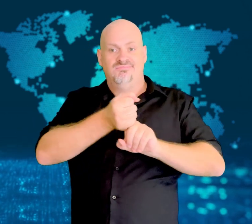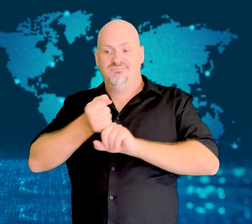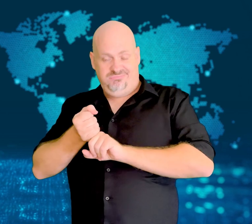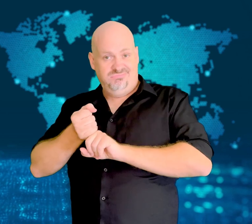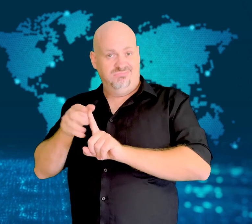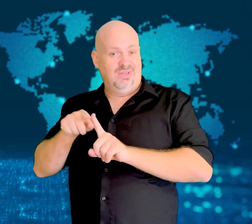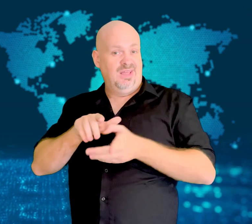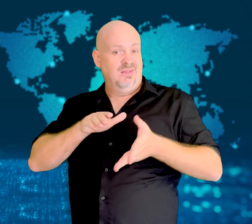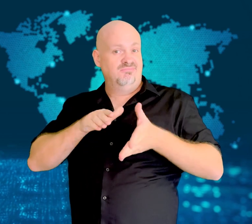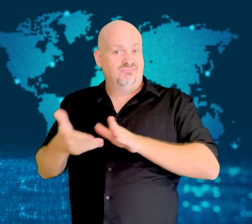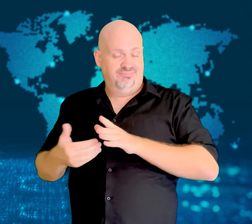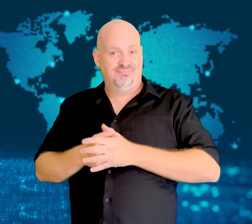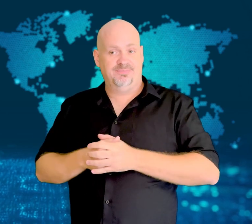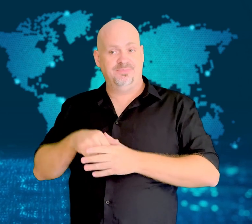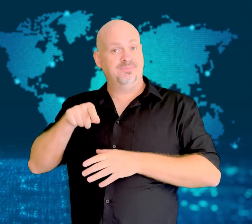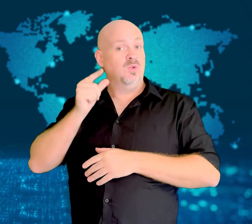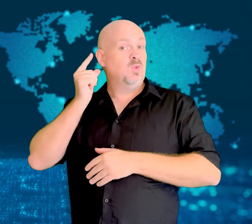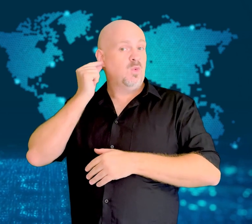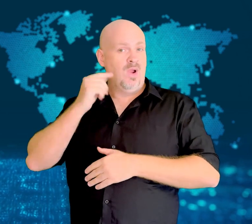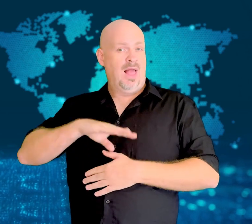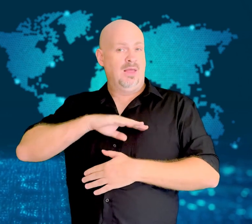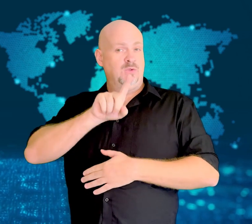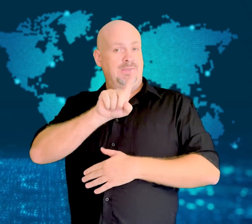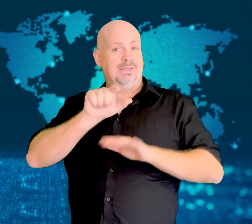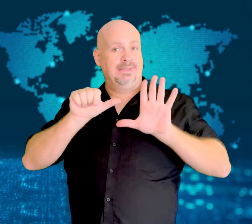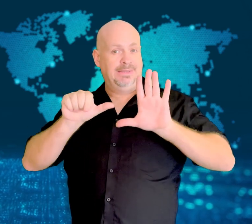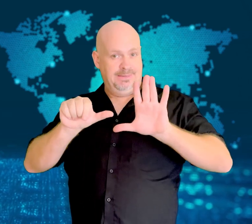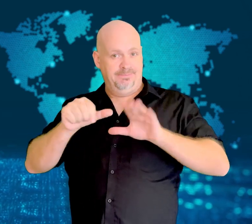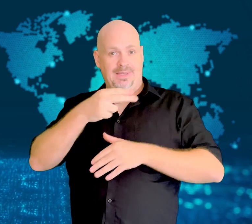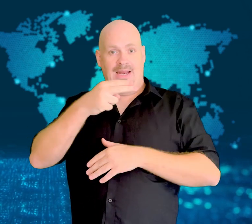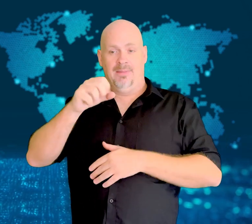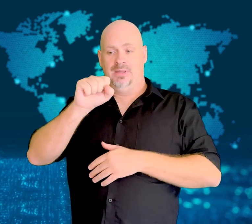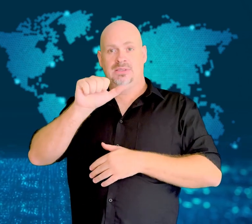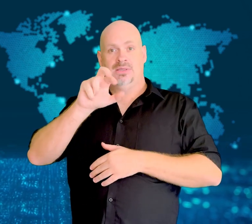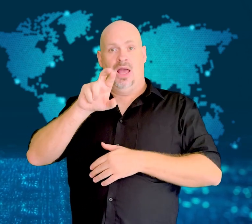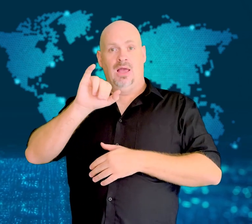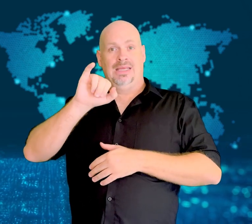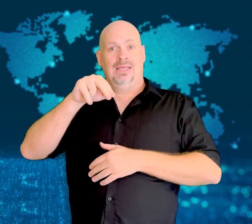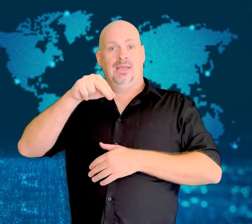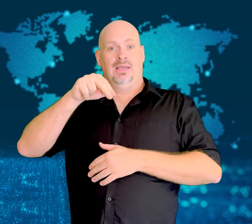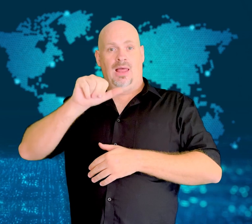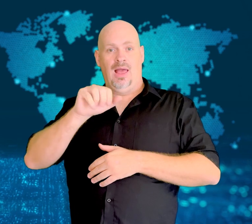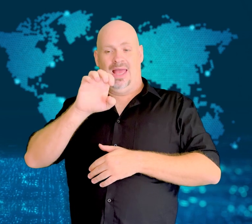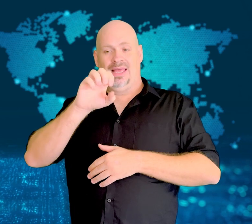The 16-year-old girl, Sarina Esmailzadeh, was at a protest on